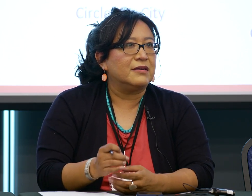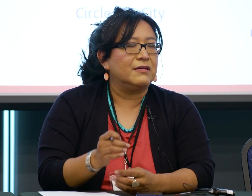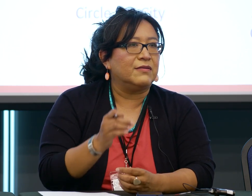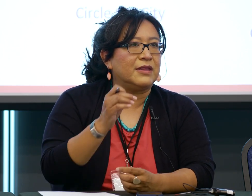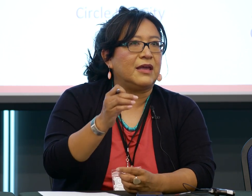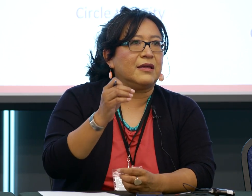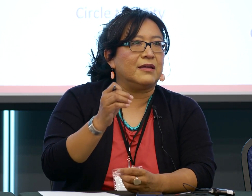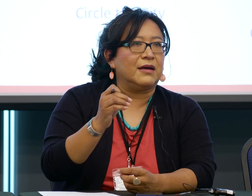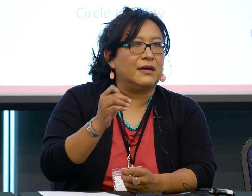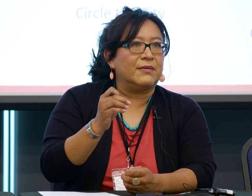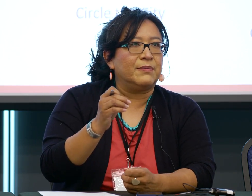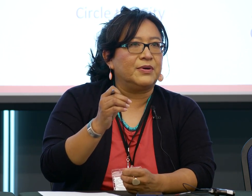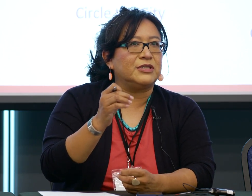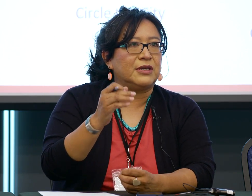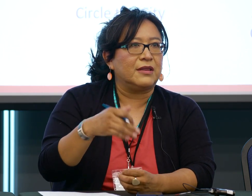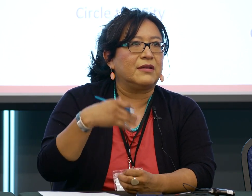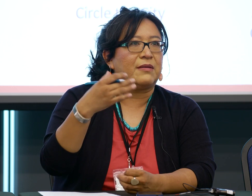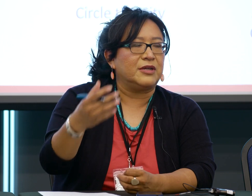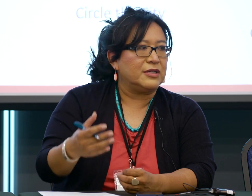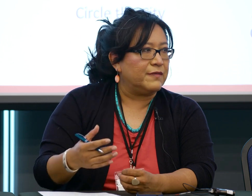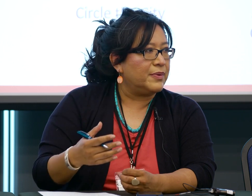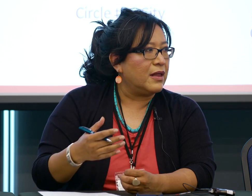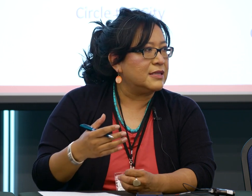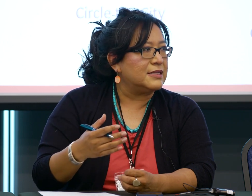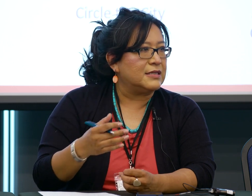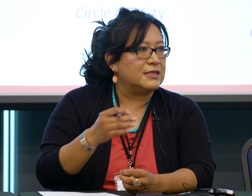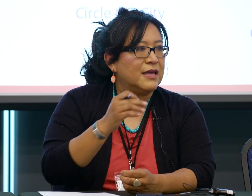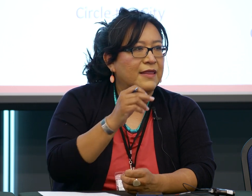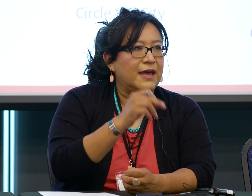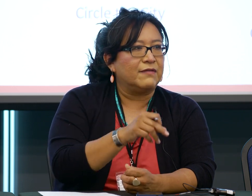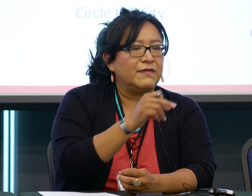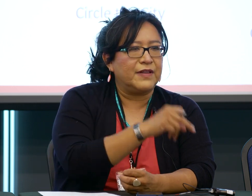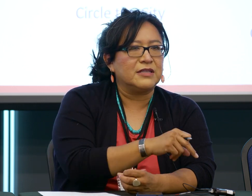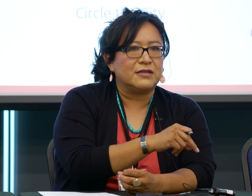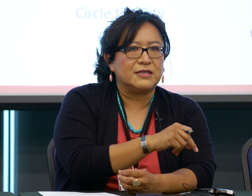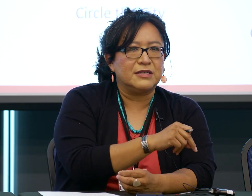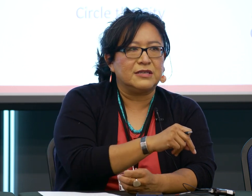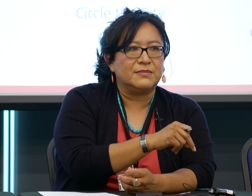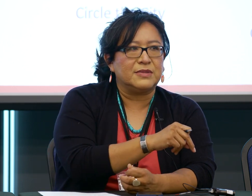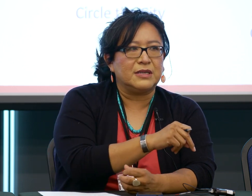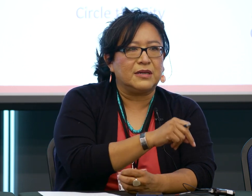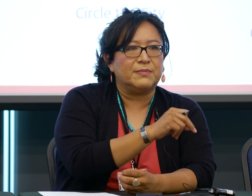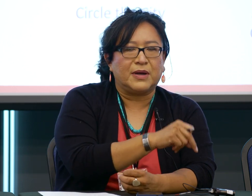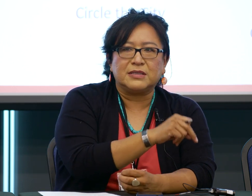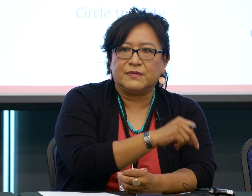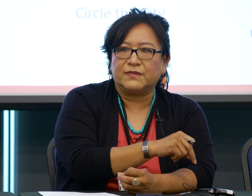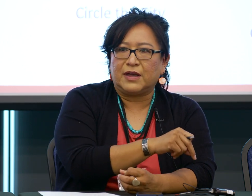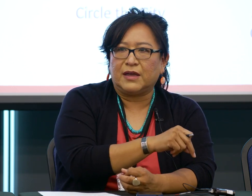when they put together the administrative policies, that it reflects our systems in a positive way.